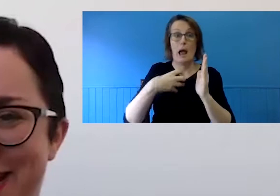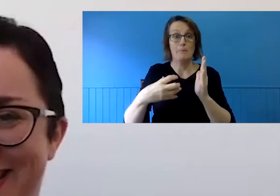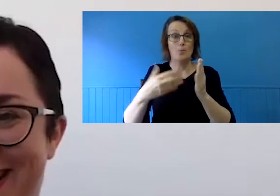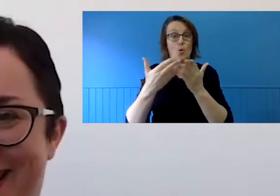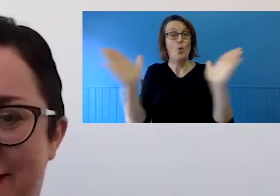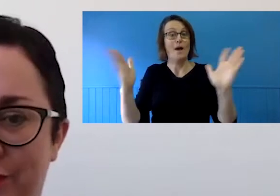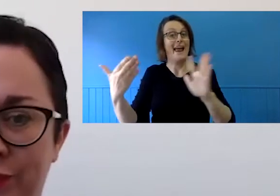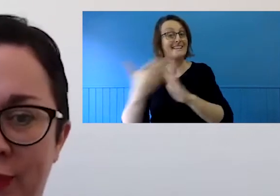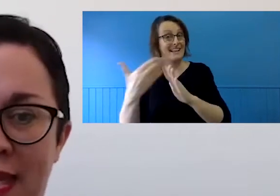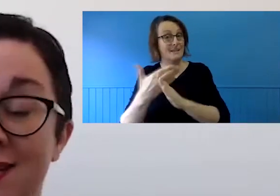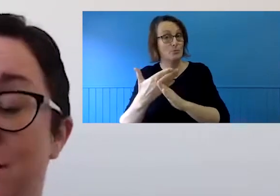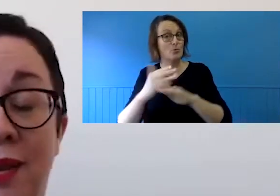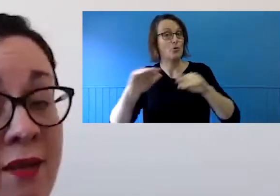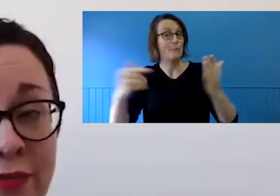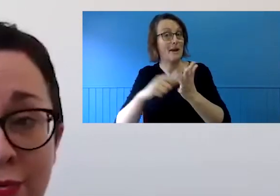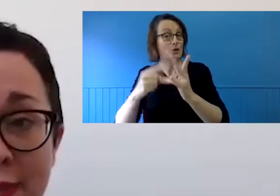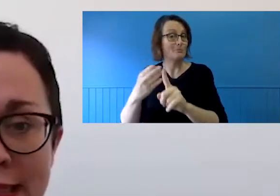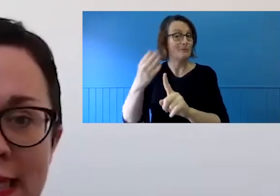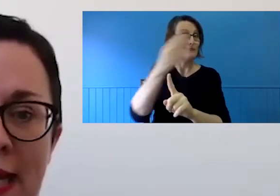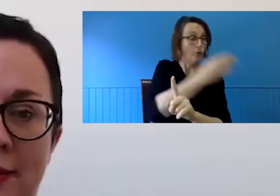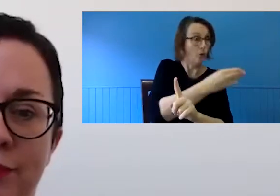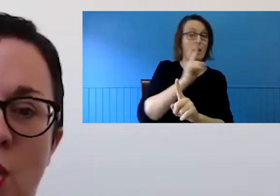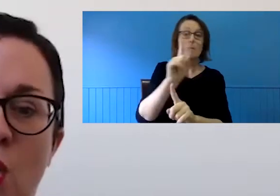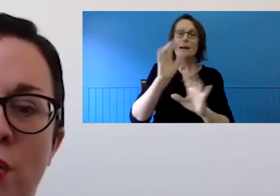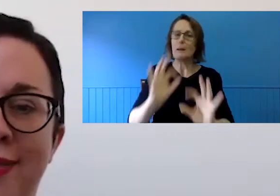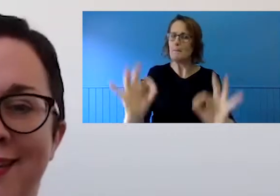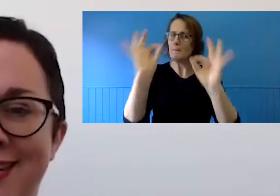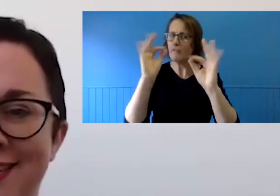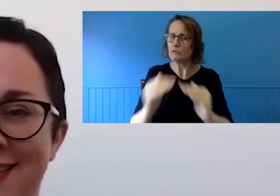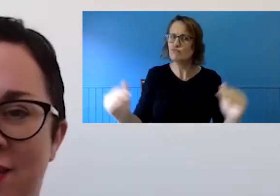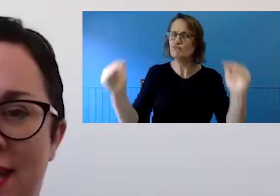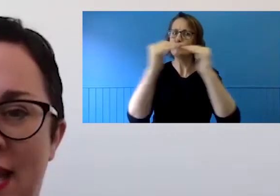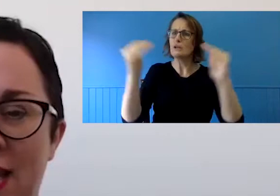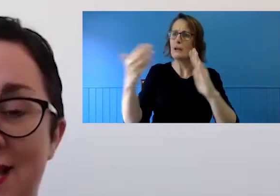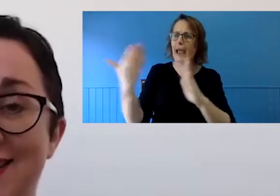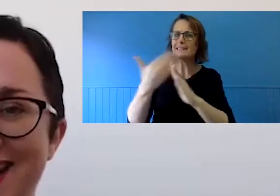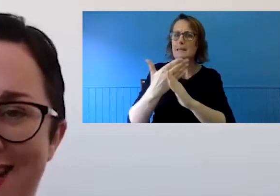that they're accessible enough or that they'll necessarily stay that